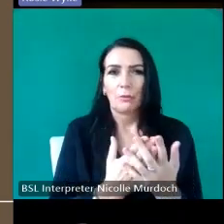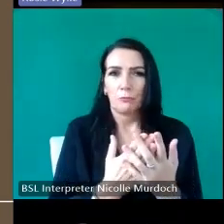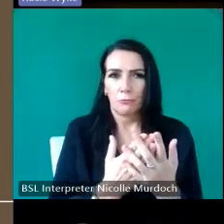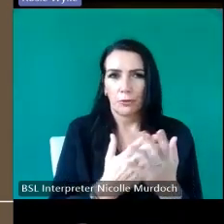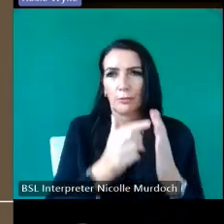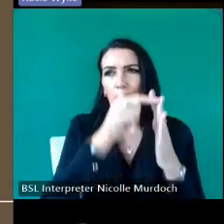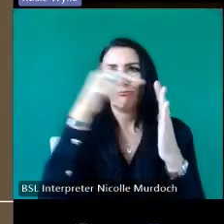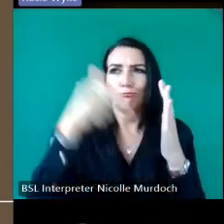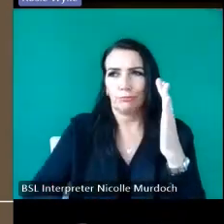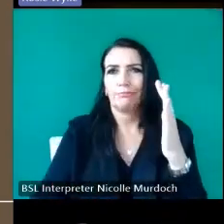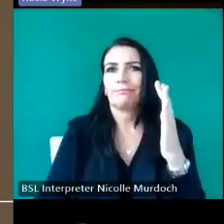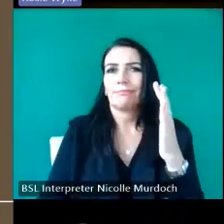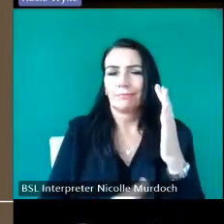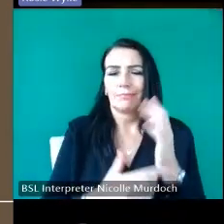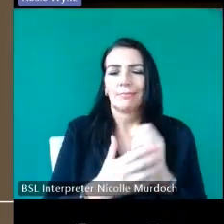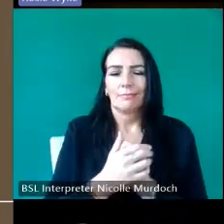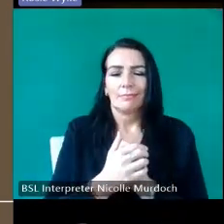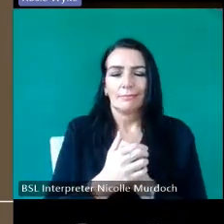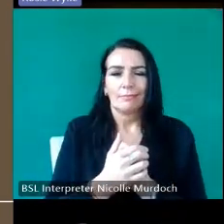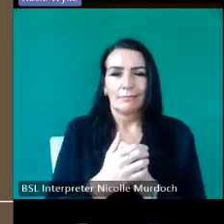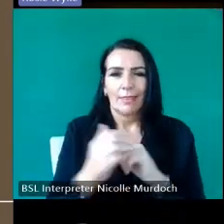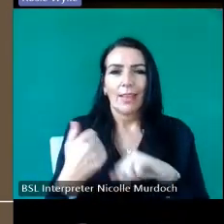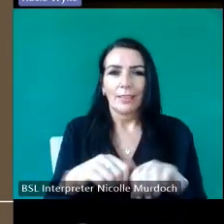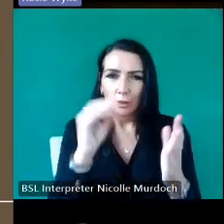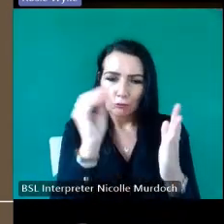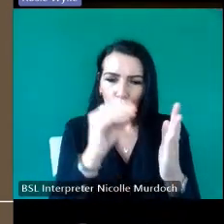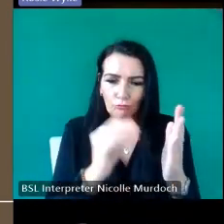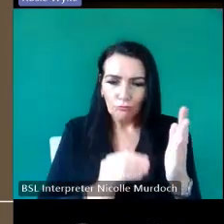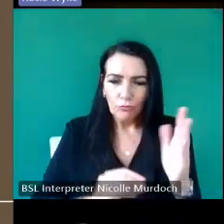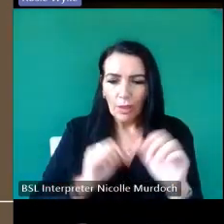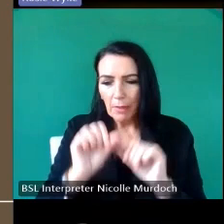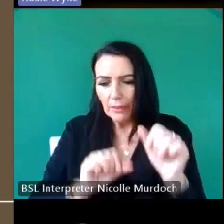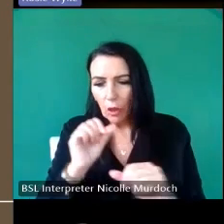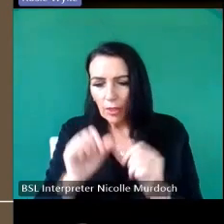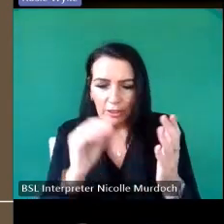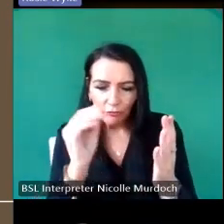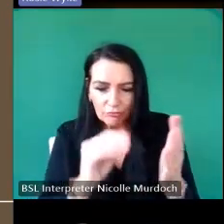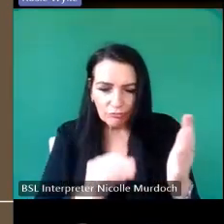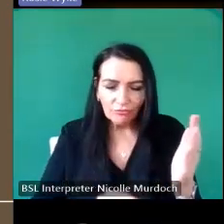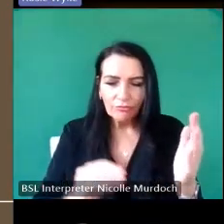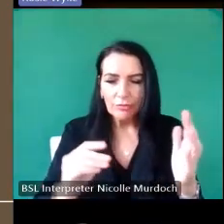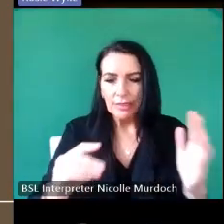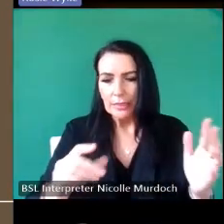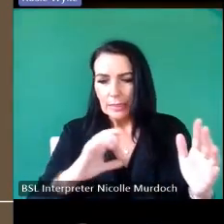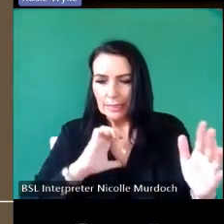and I I started documenting the methodology and devising the template so each report could look